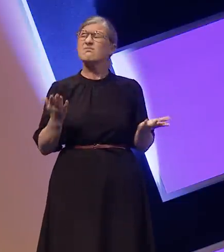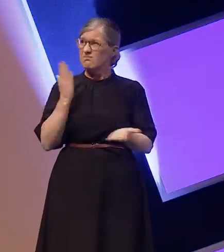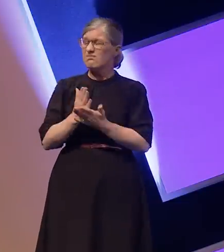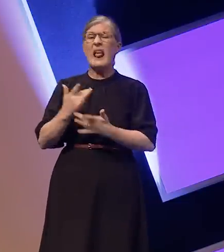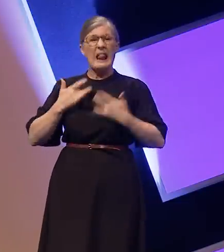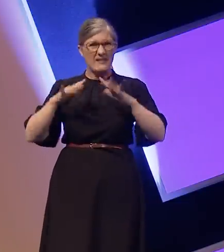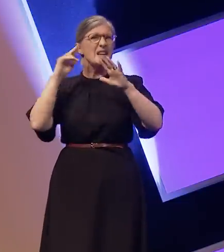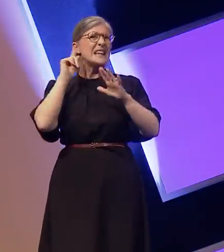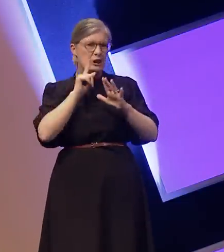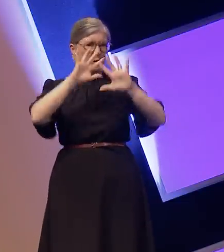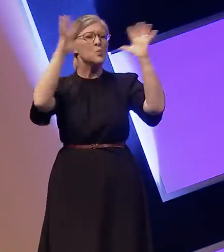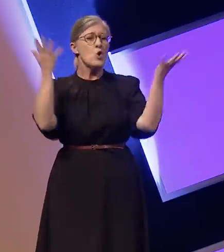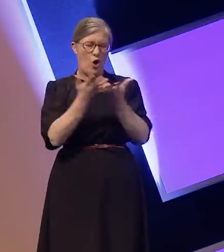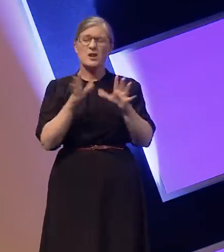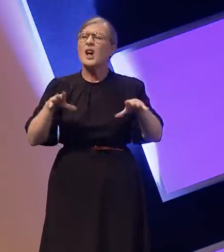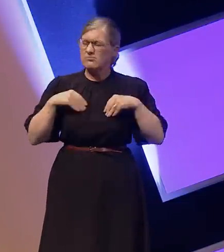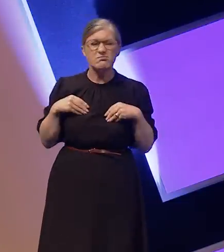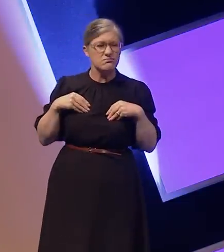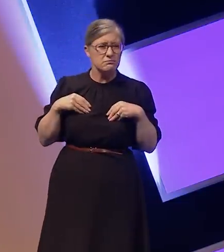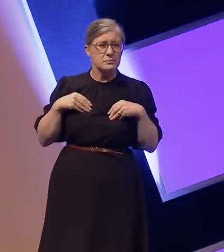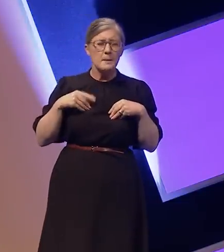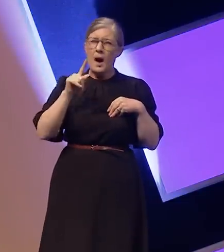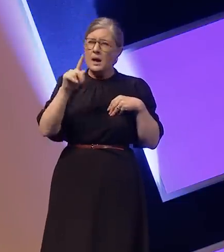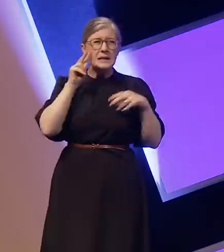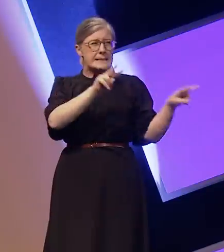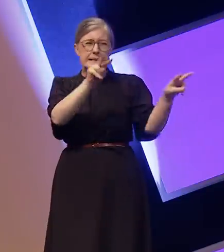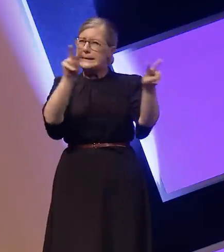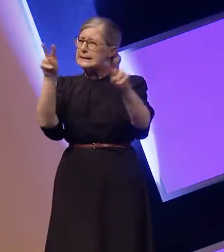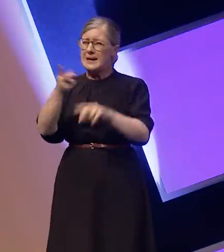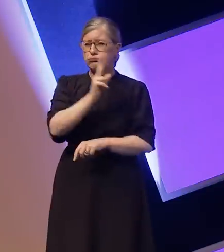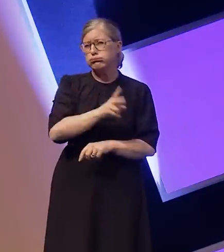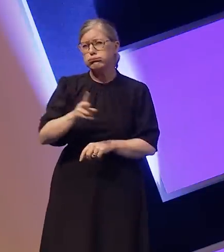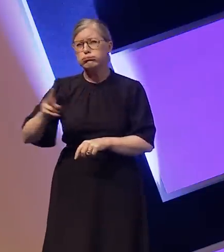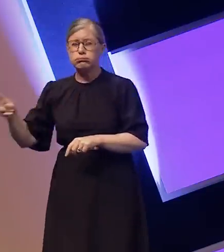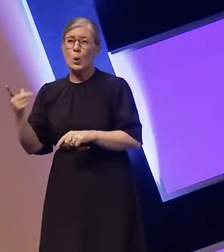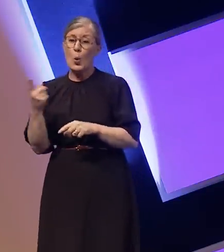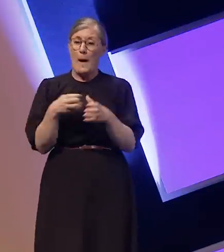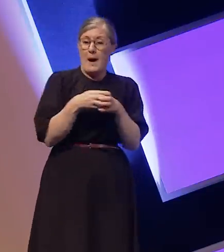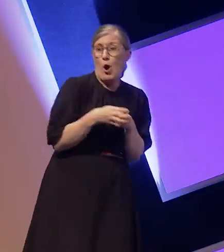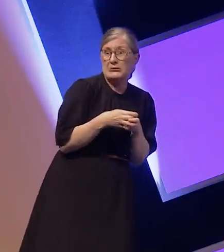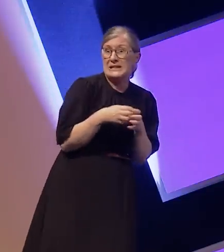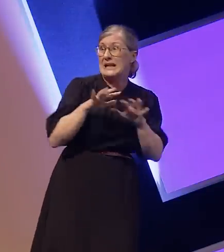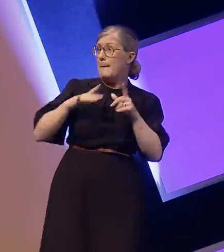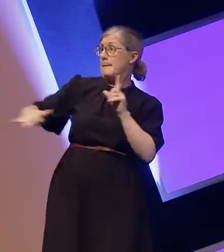it time and time again the minority being made or rather forced to adapt to the world designed